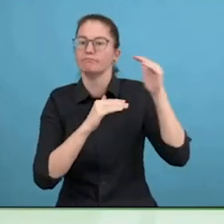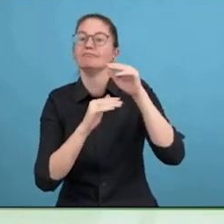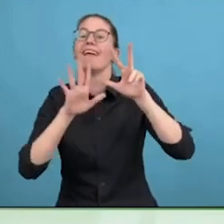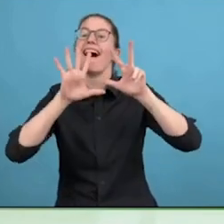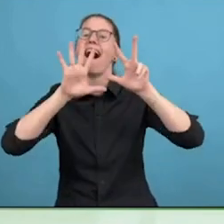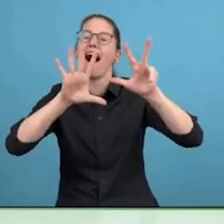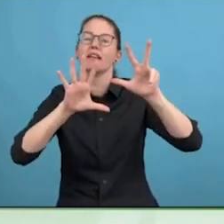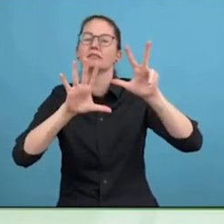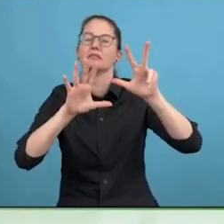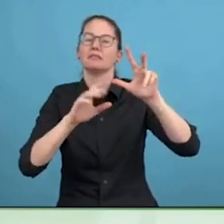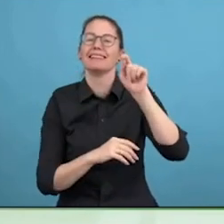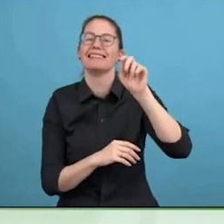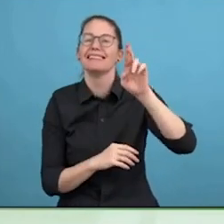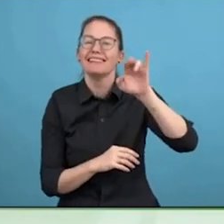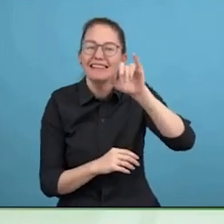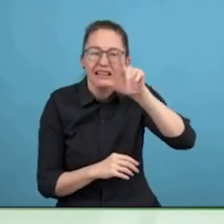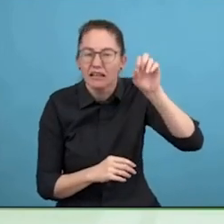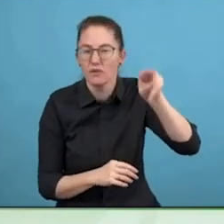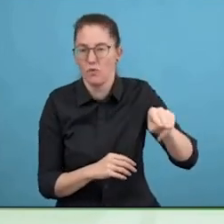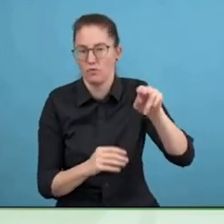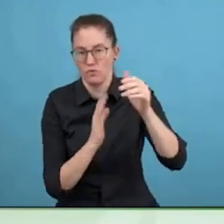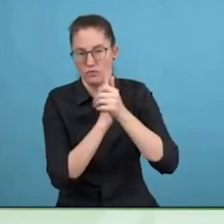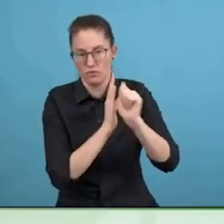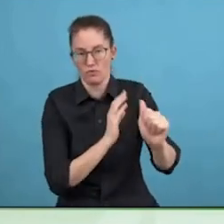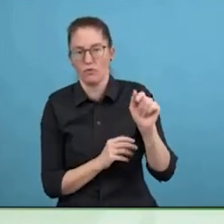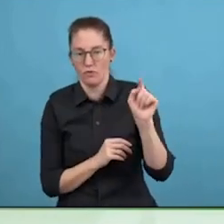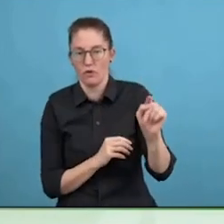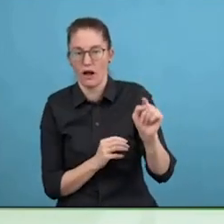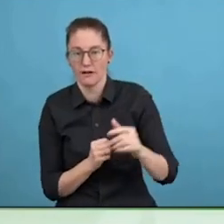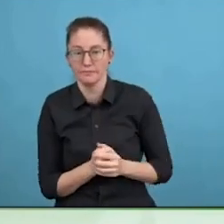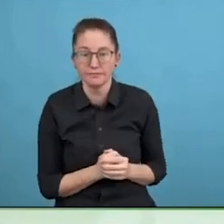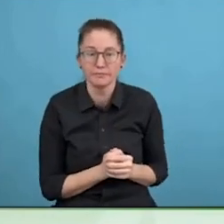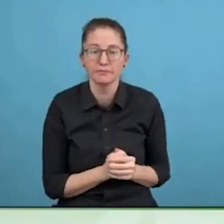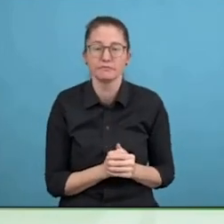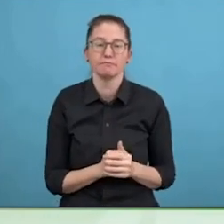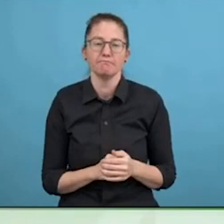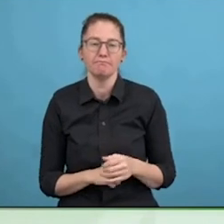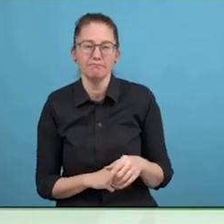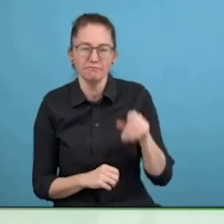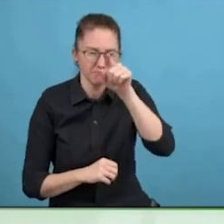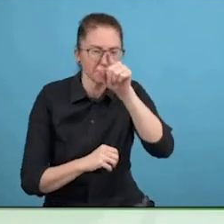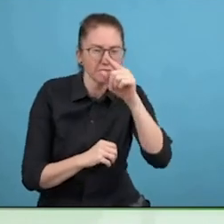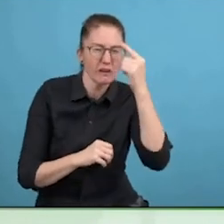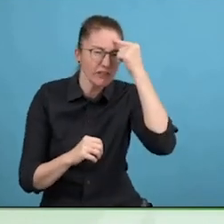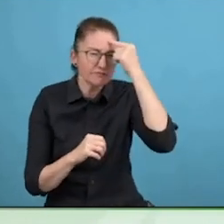disposable income that is the economy we are talking about.